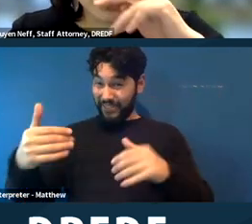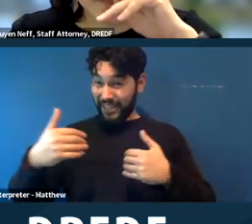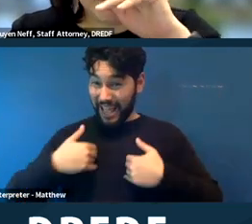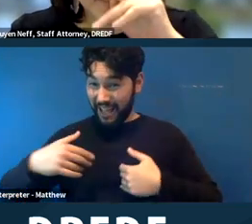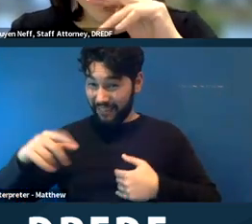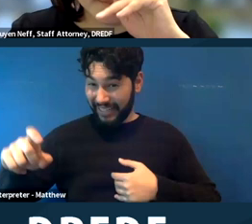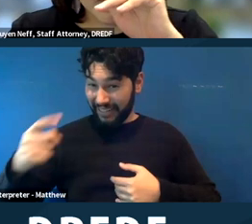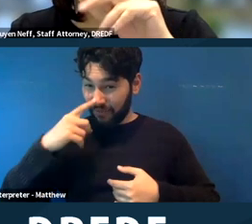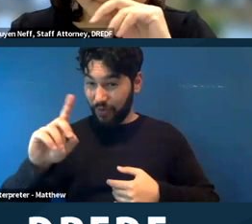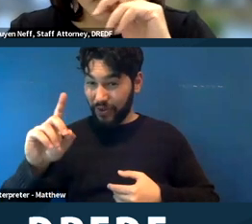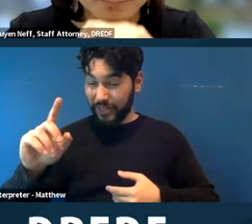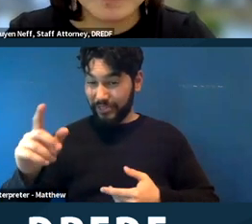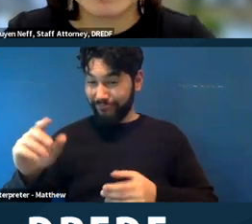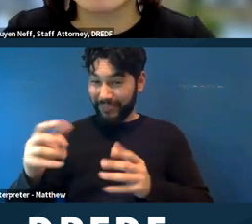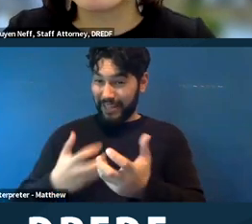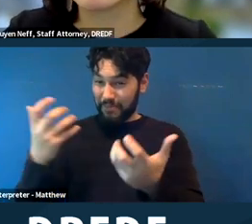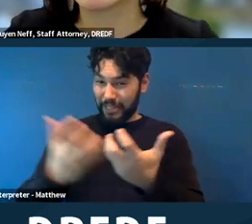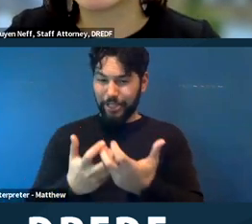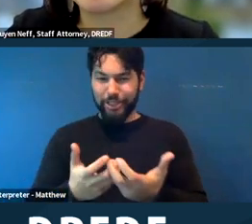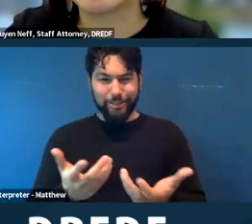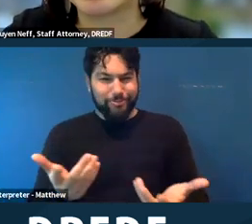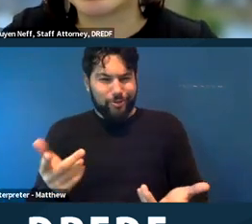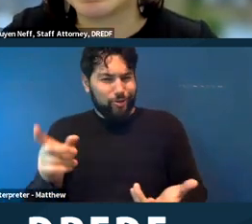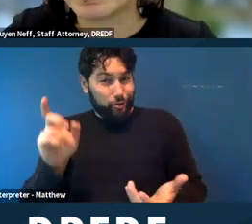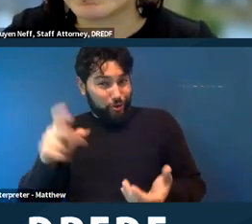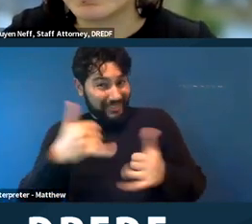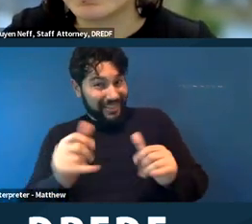but it always is a good practice to. Like cities and counties are supposed to offer